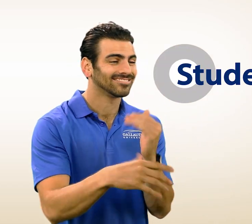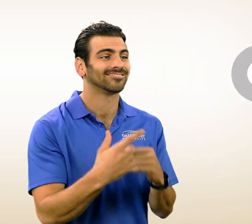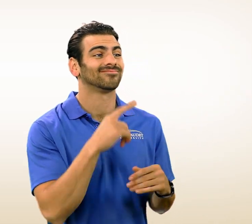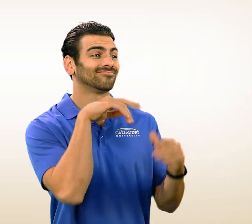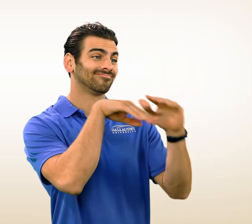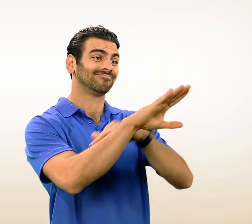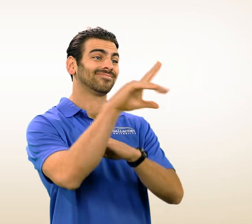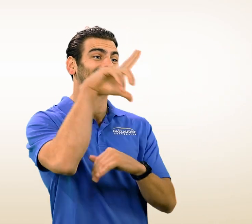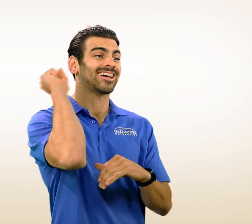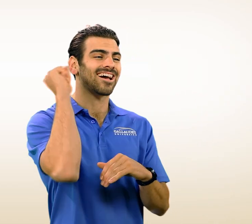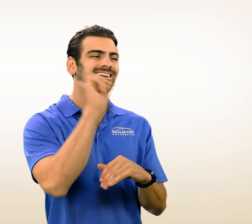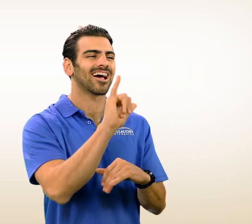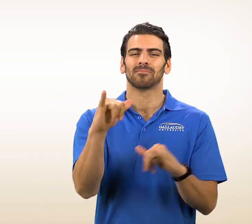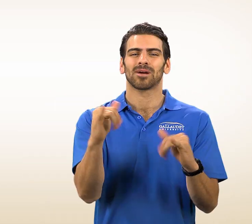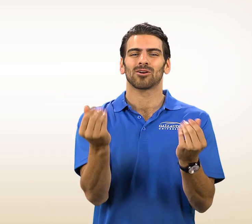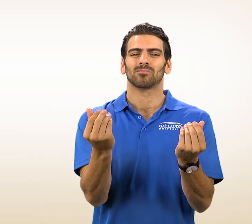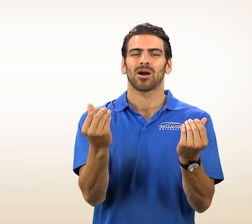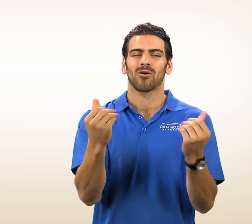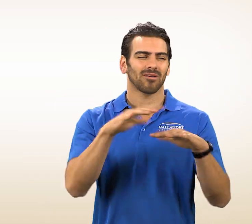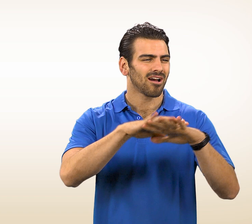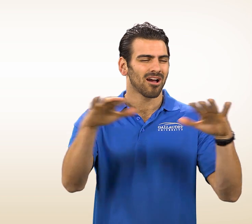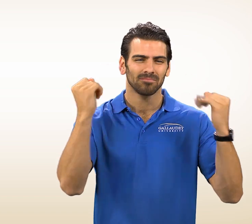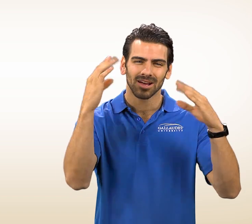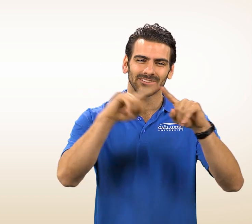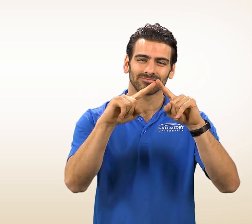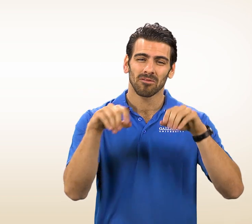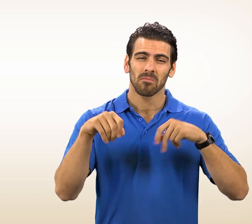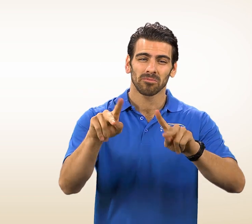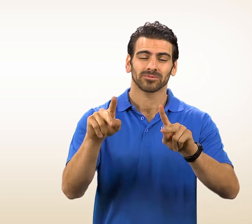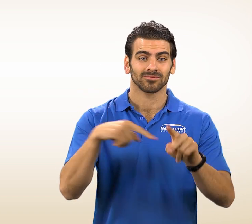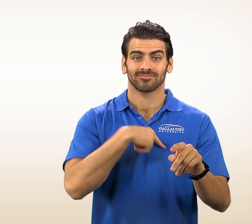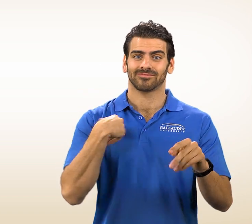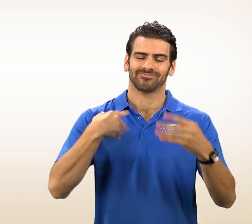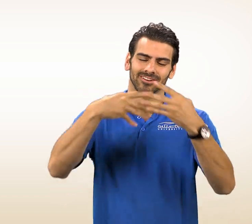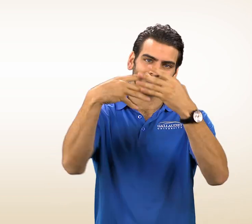Students enrolling at Gallaudet will find endless opportunities such as